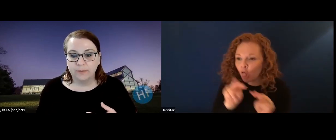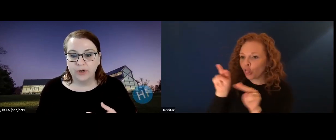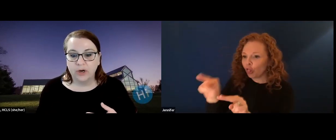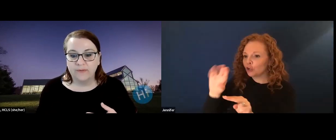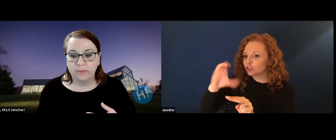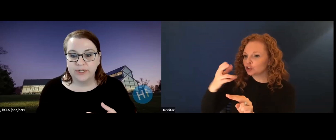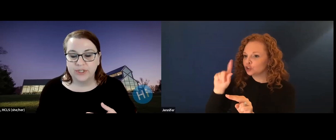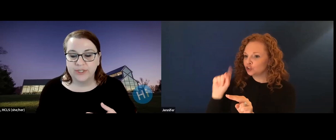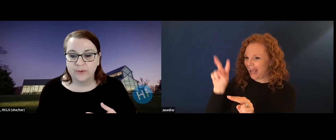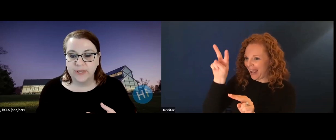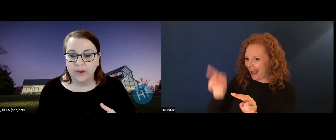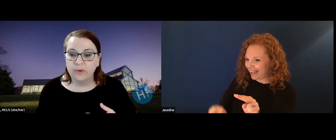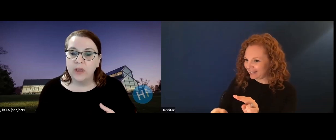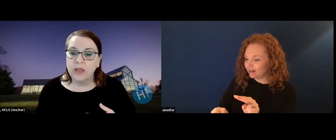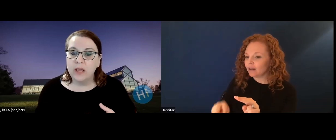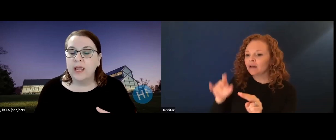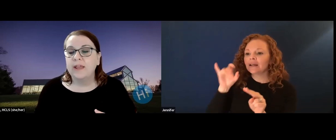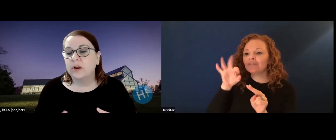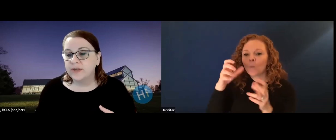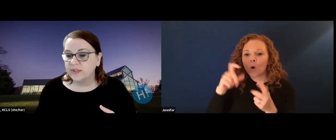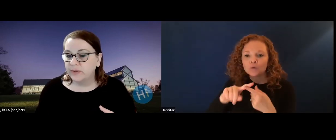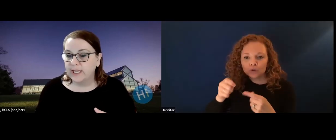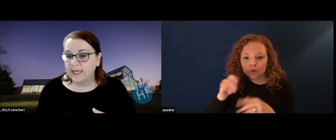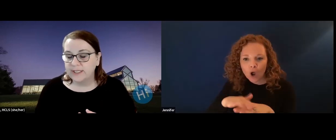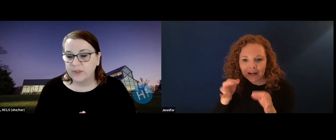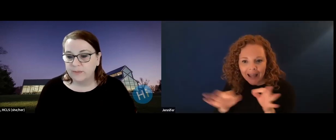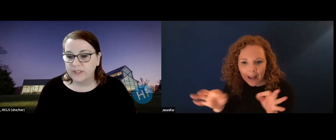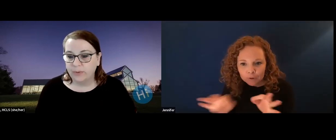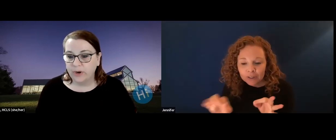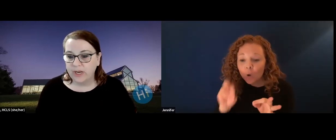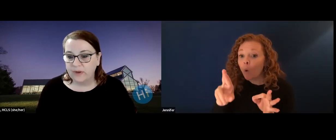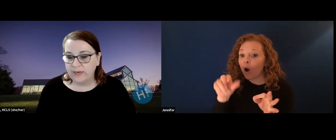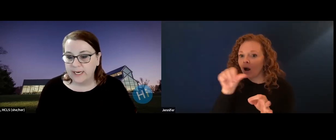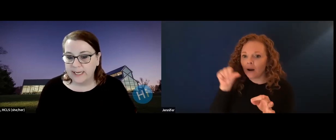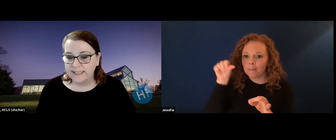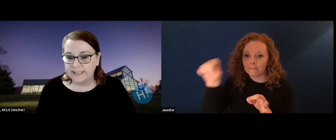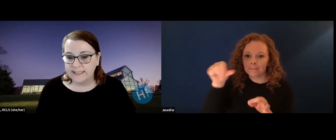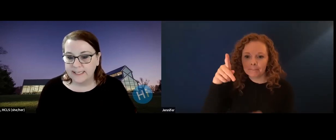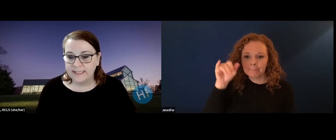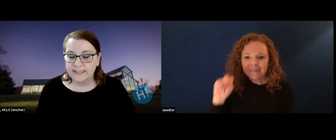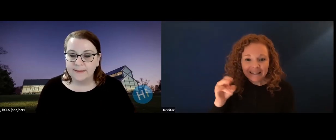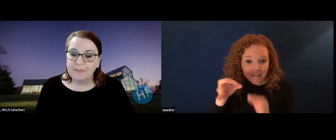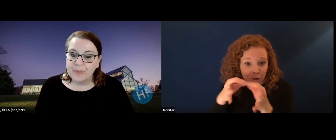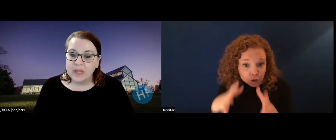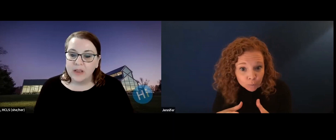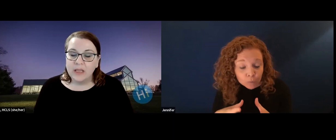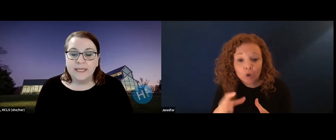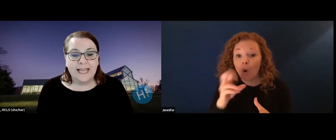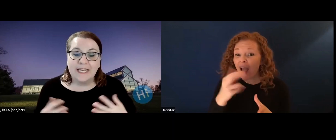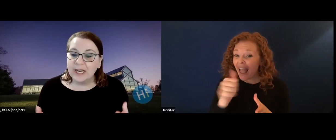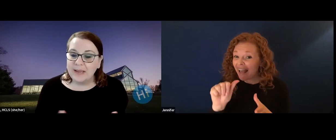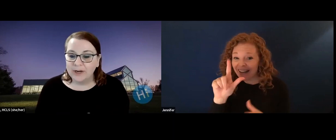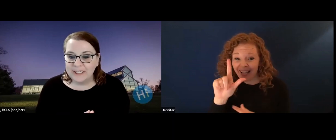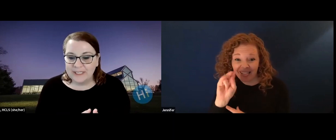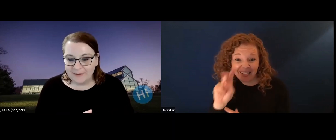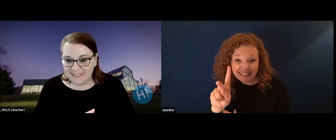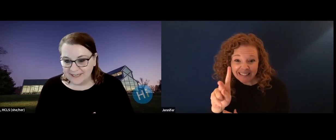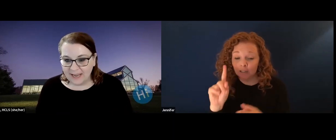information on how to turn the captions on and off how to pin an interpreter if you wish to do so. And there's also a link to